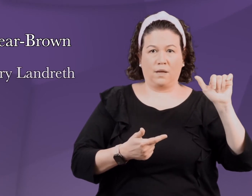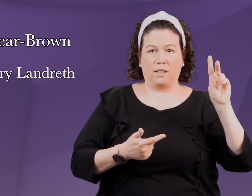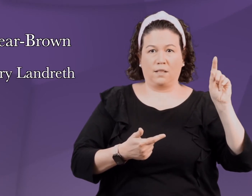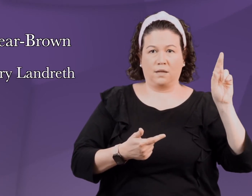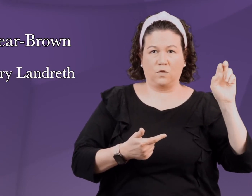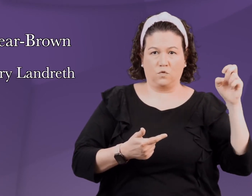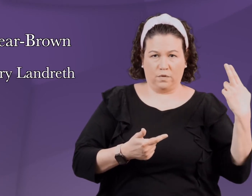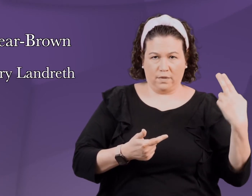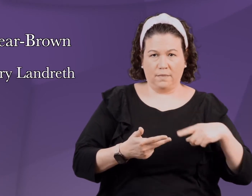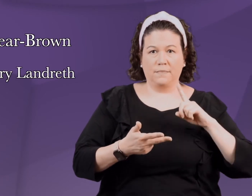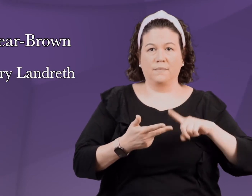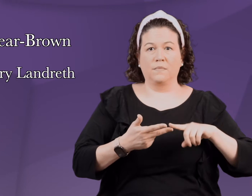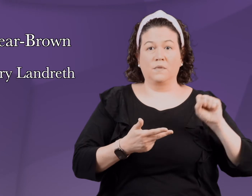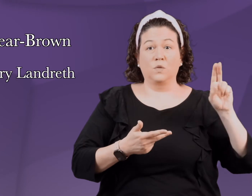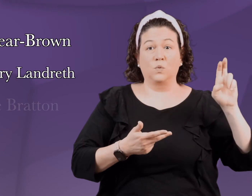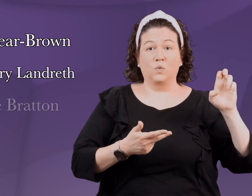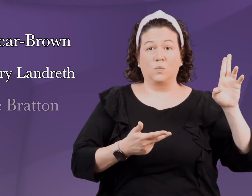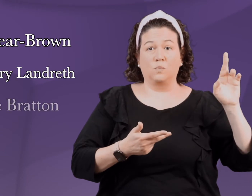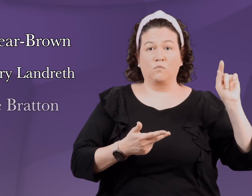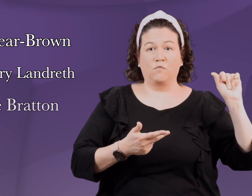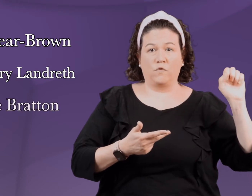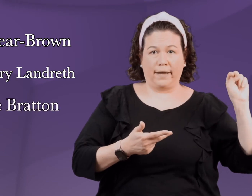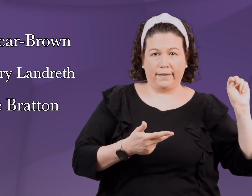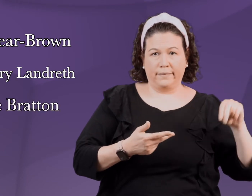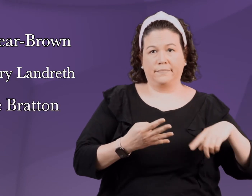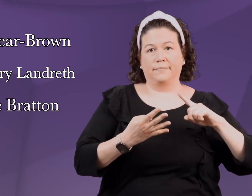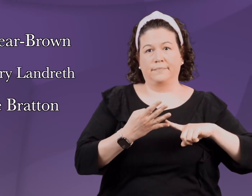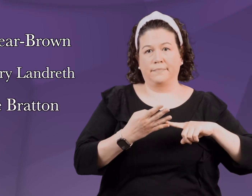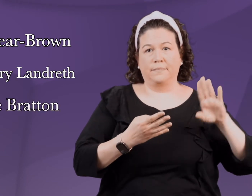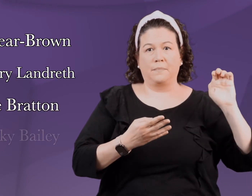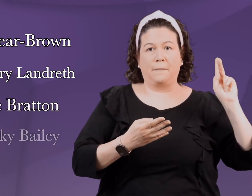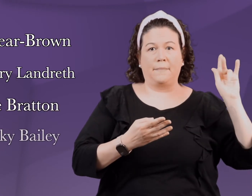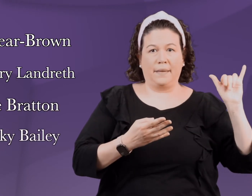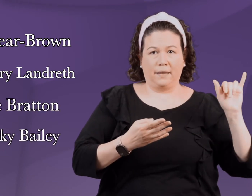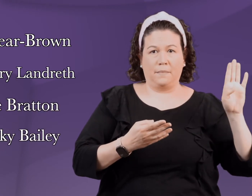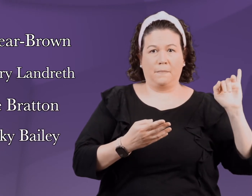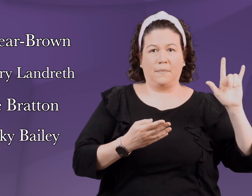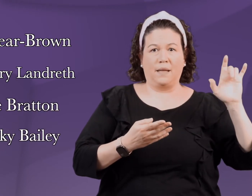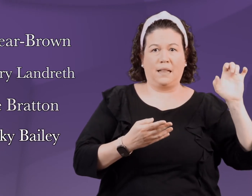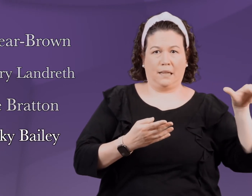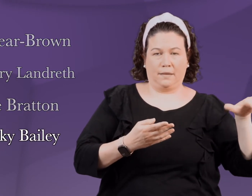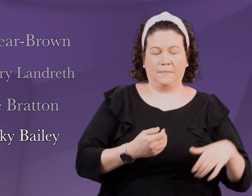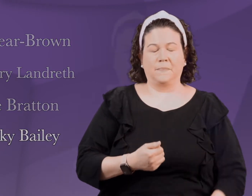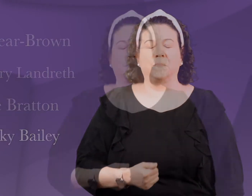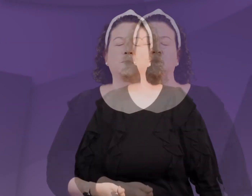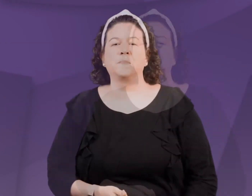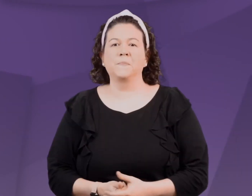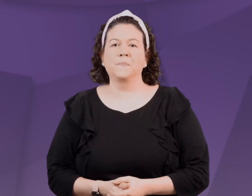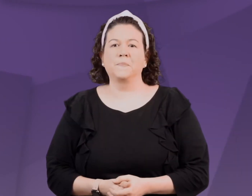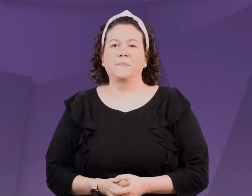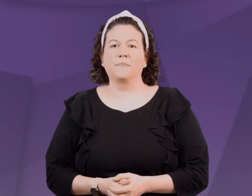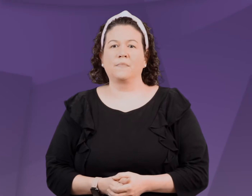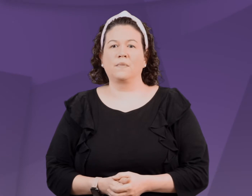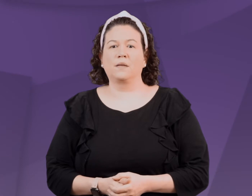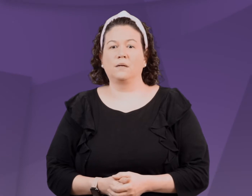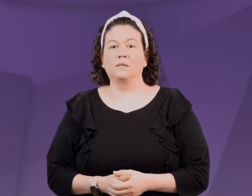Dr. Garry Landreth, Dr. Sue Bratton, and Dr. Becky Bailey.